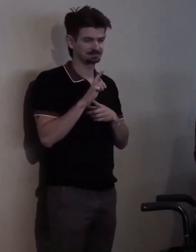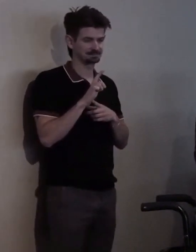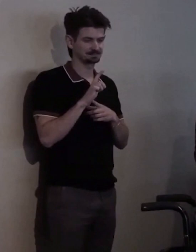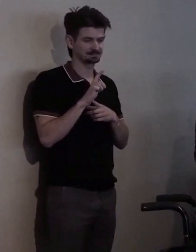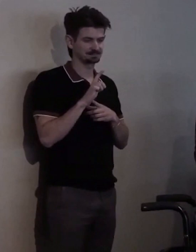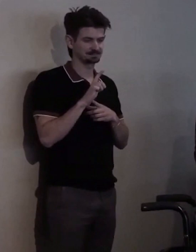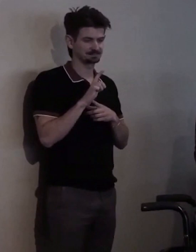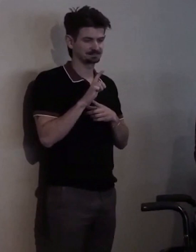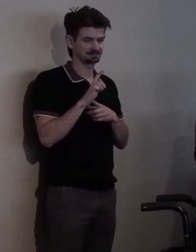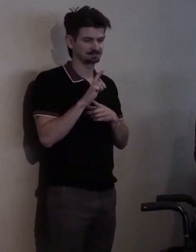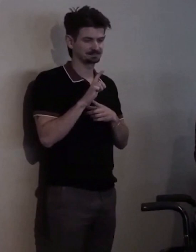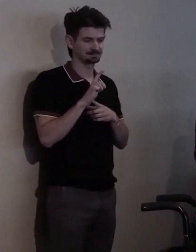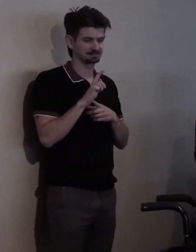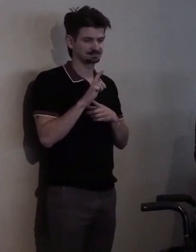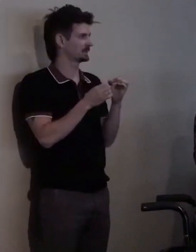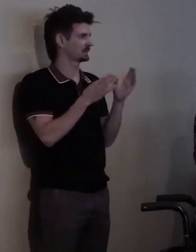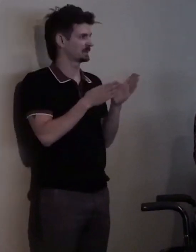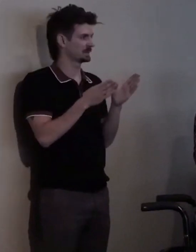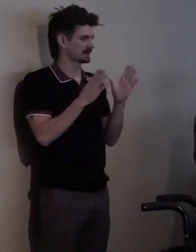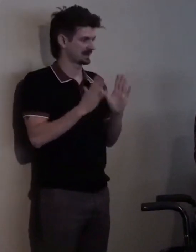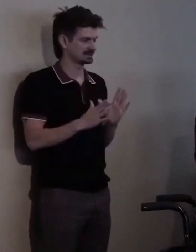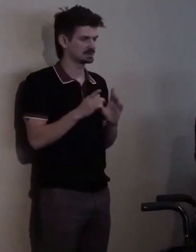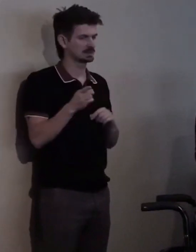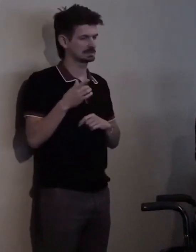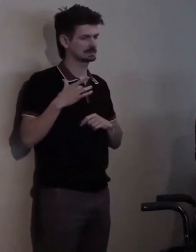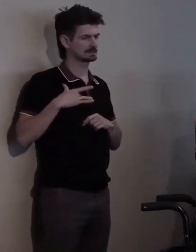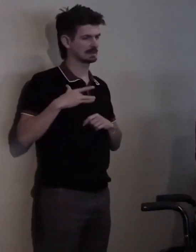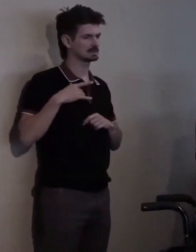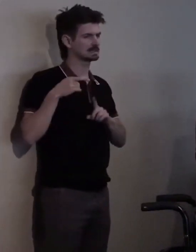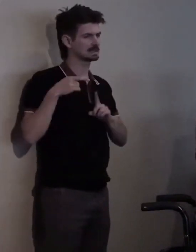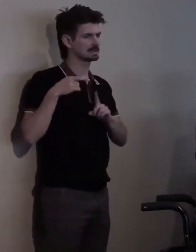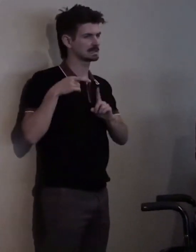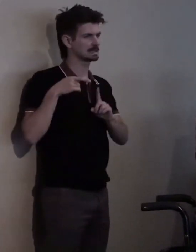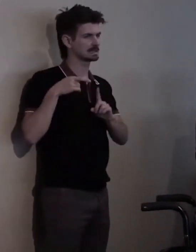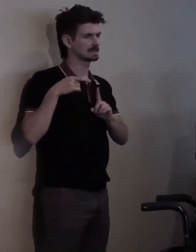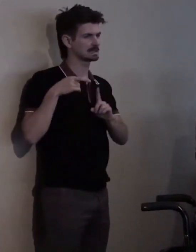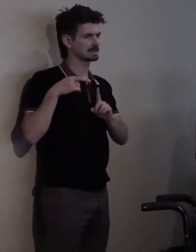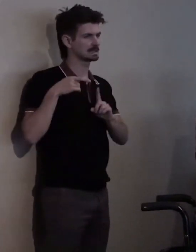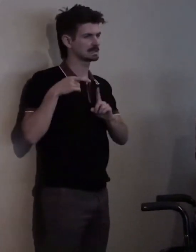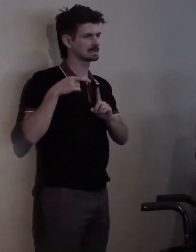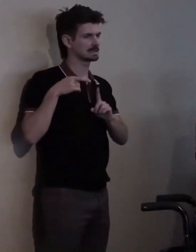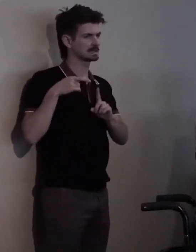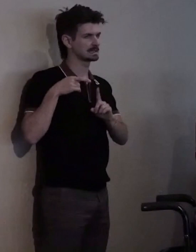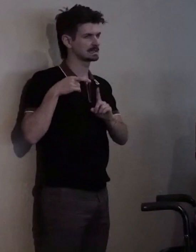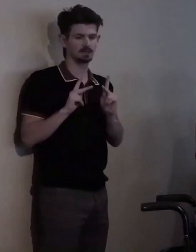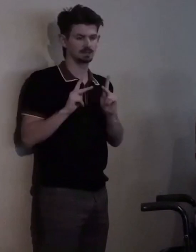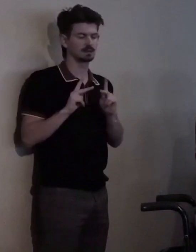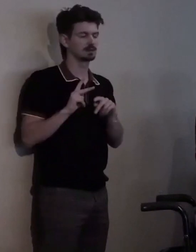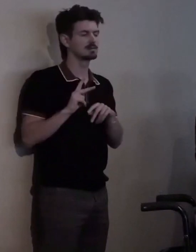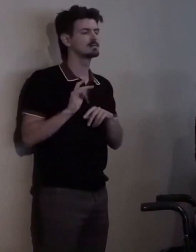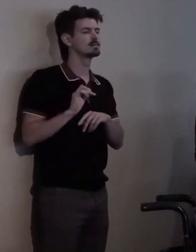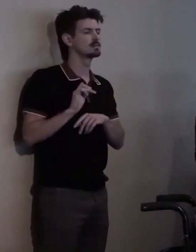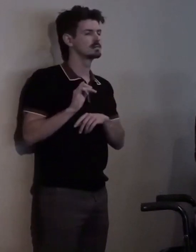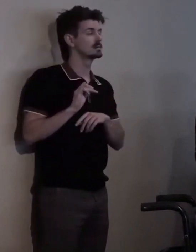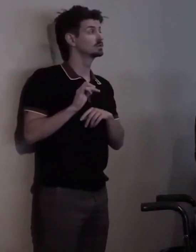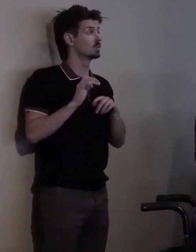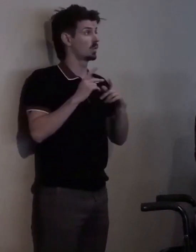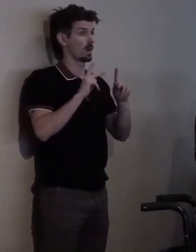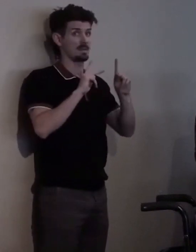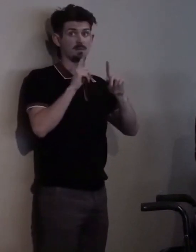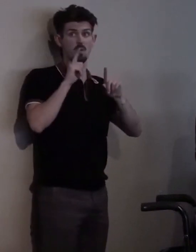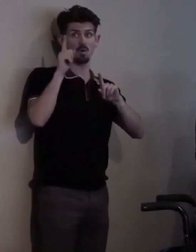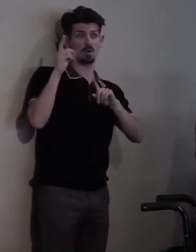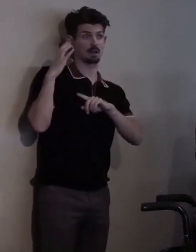he sensed this was an opportunity and he dragged while everybody else was climbing Capitol Hill steps for the ADA,